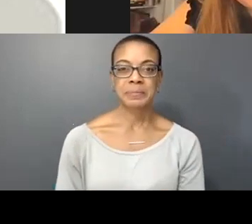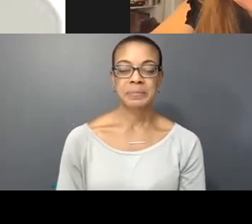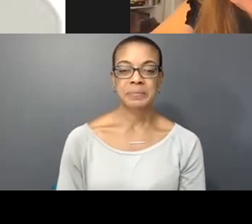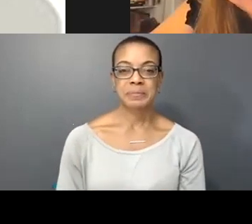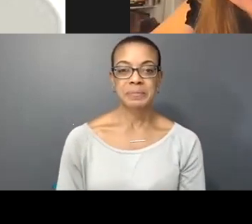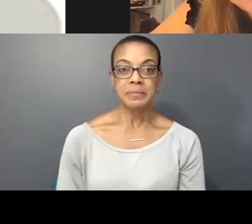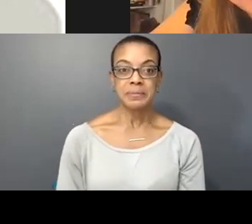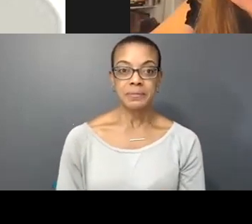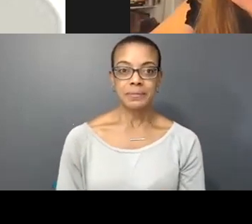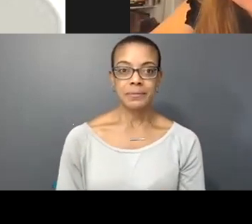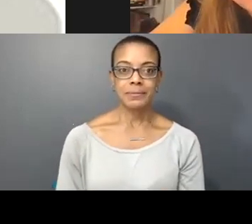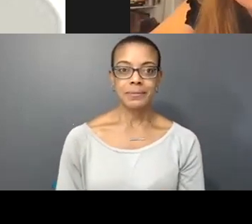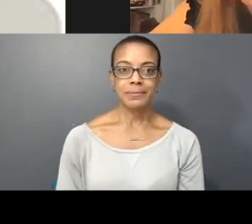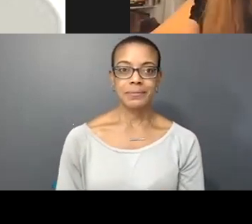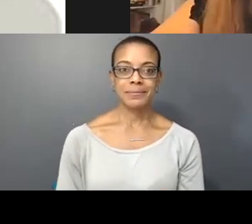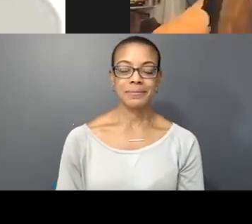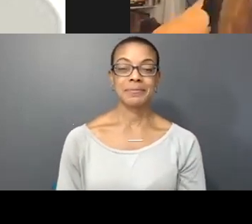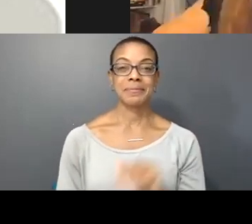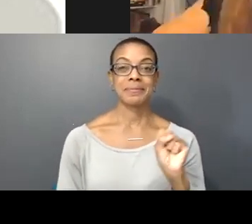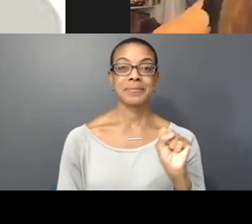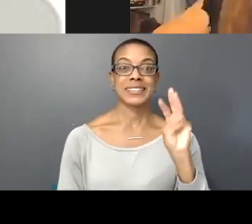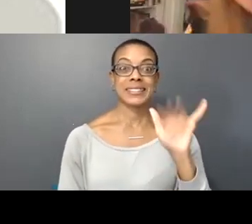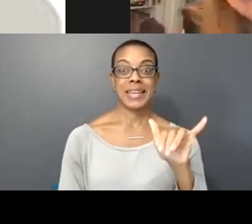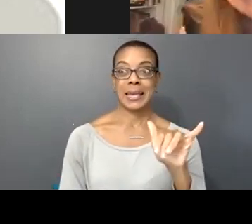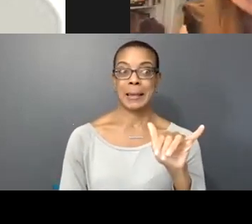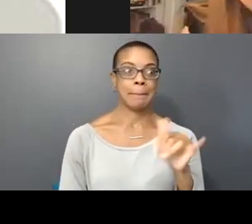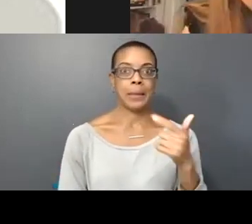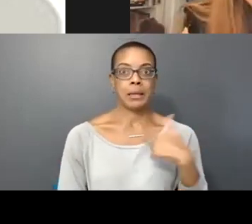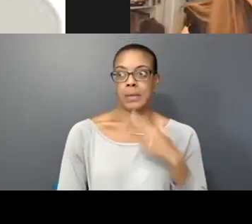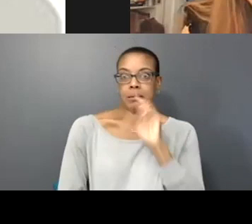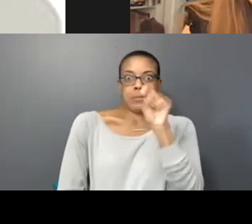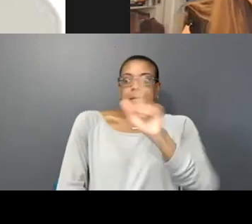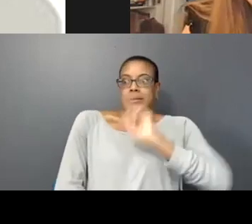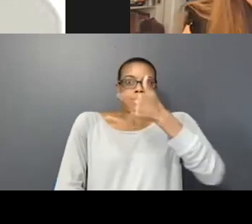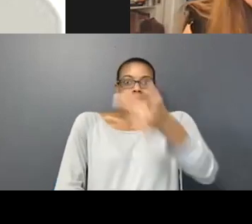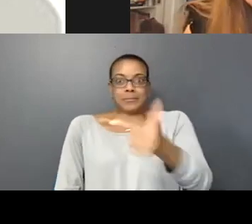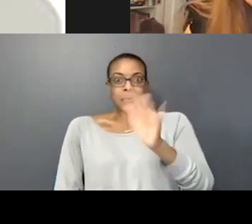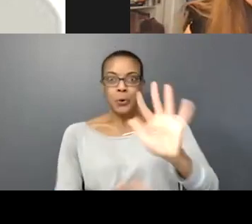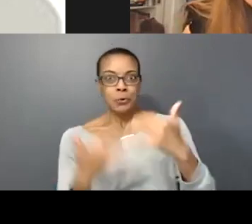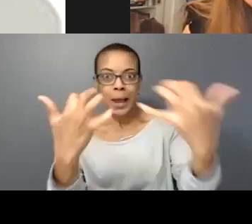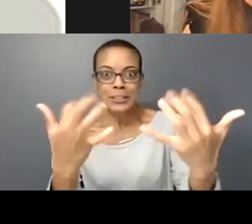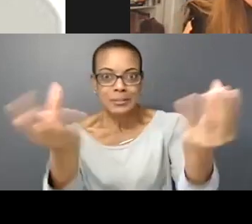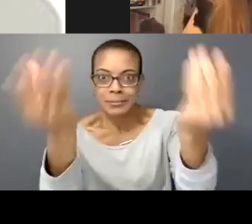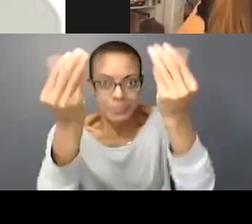I want to know too, thank you for asking that. What's your reaction? Give it to us!